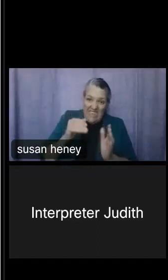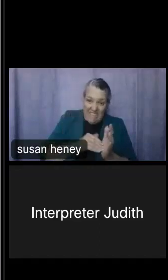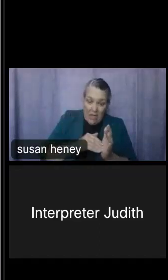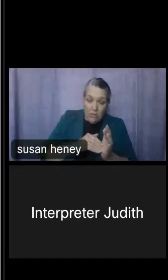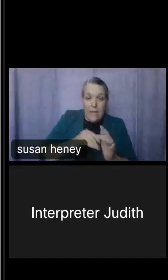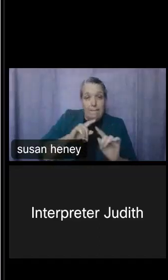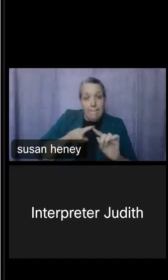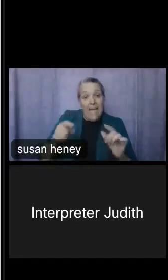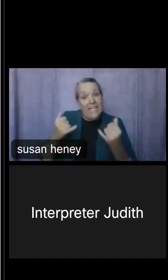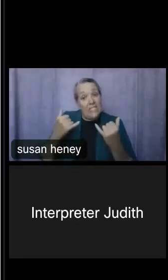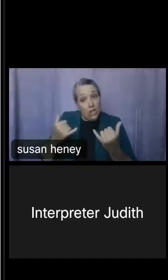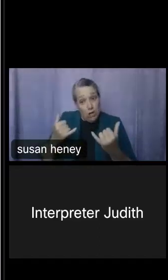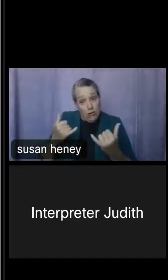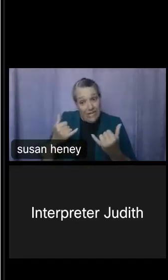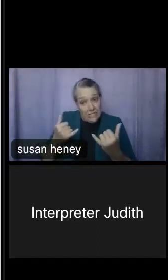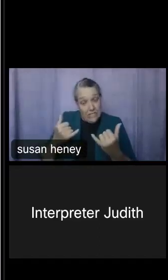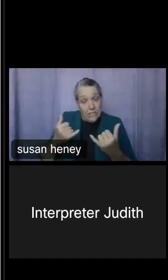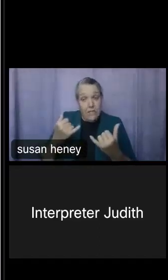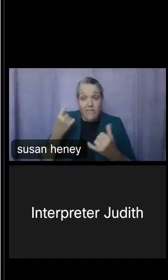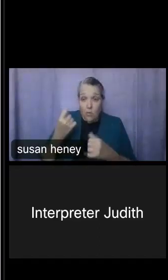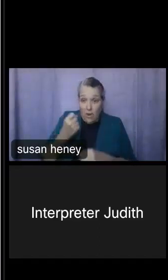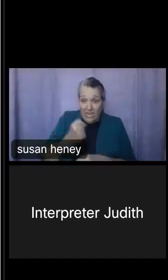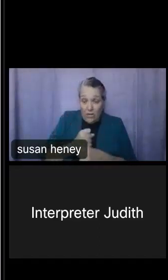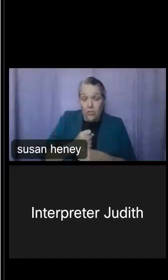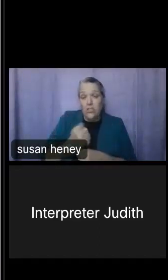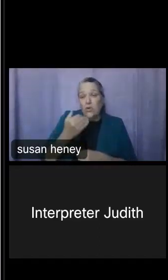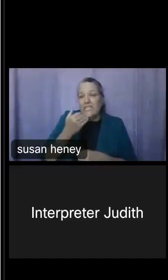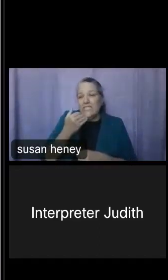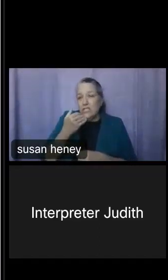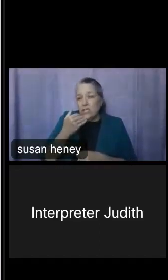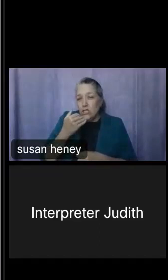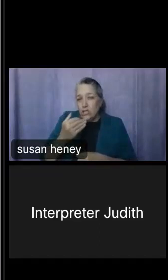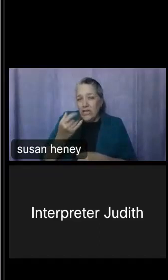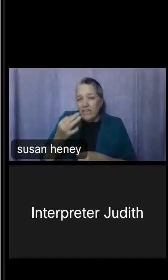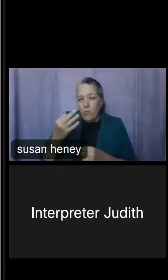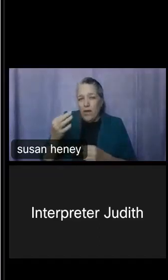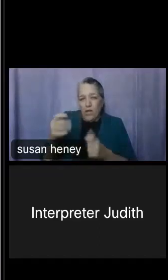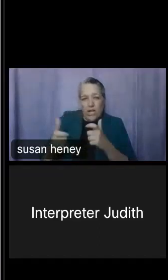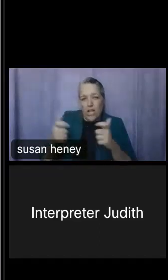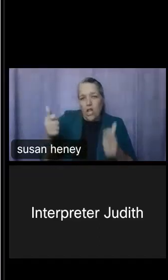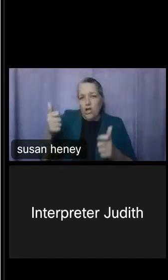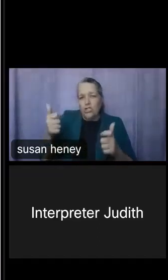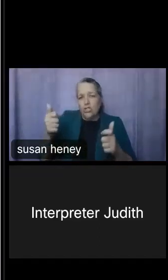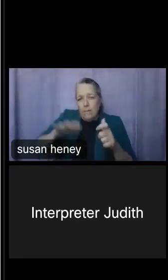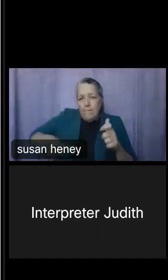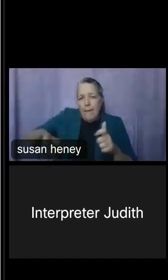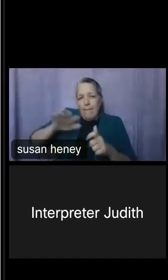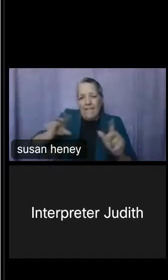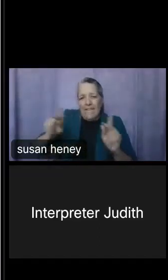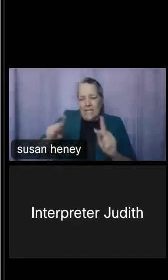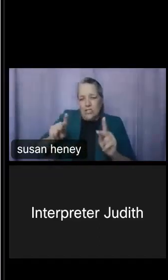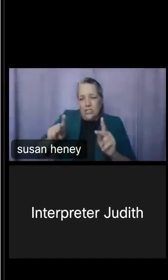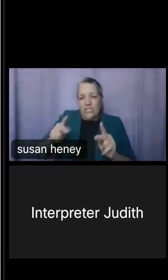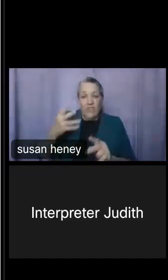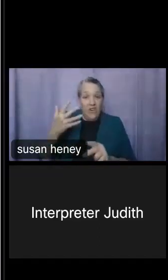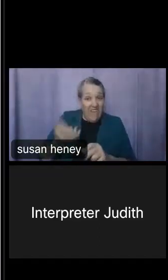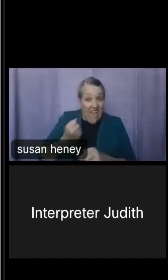they're really great if you want to look at larger populations. For the five-year estimates, those are going to be your most reliable. They might be the